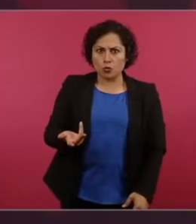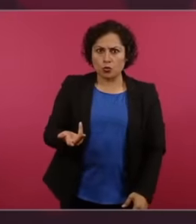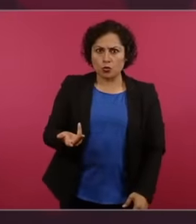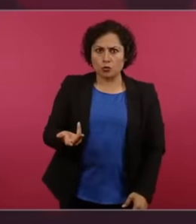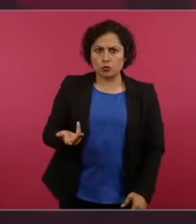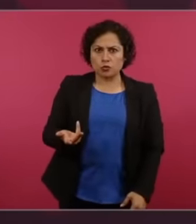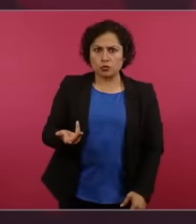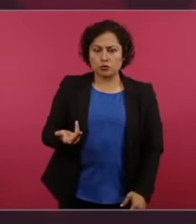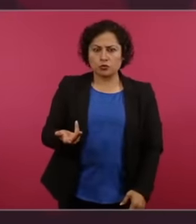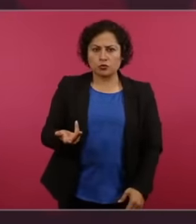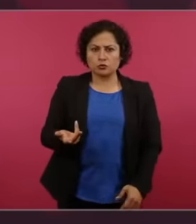it was